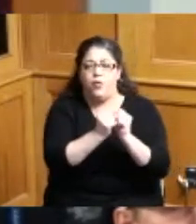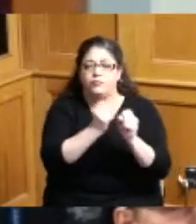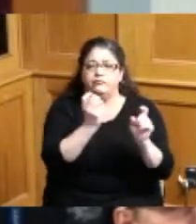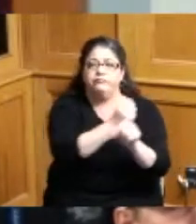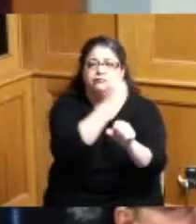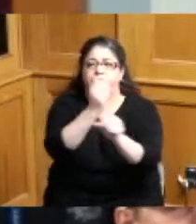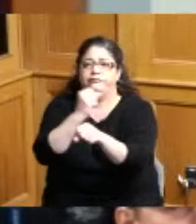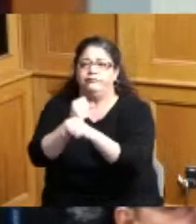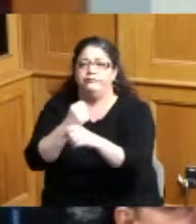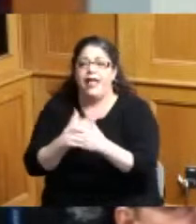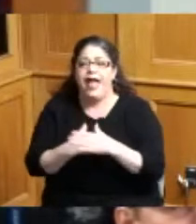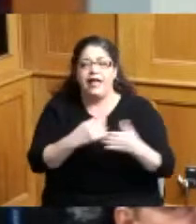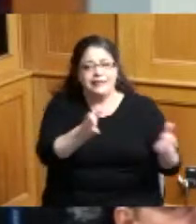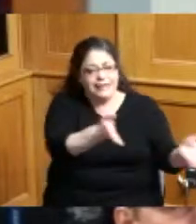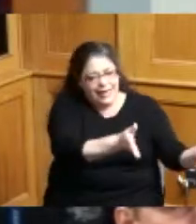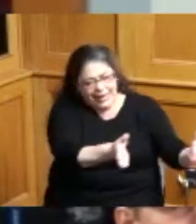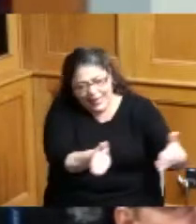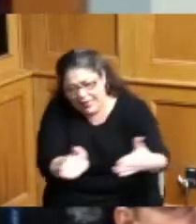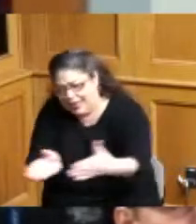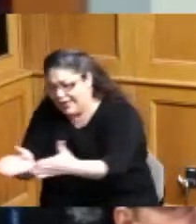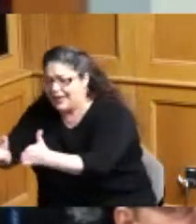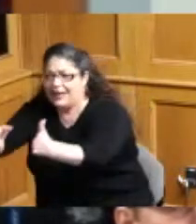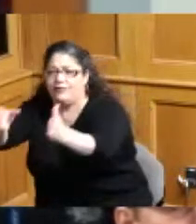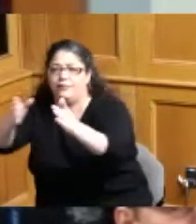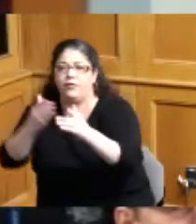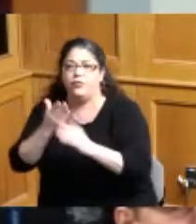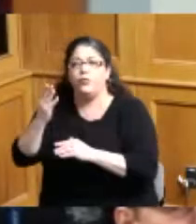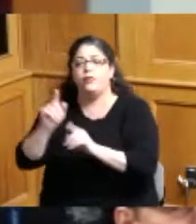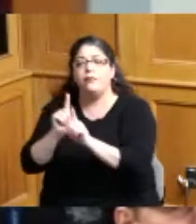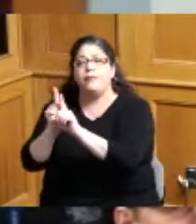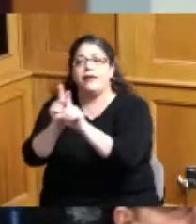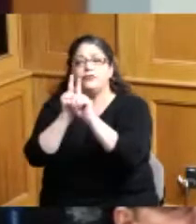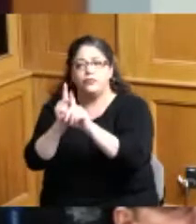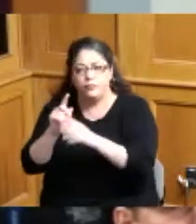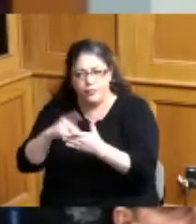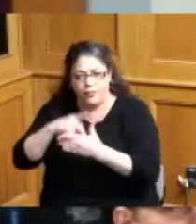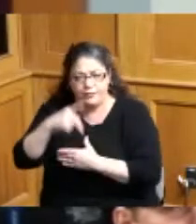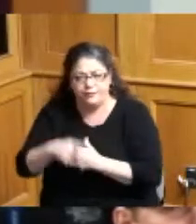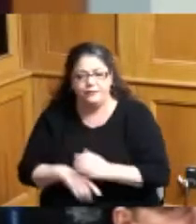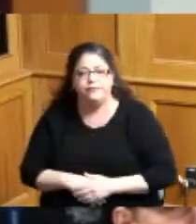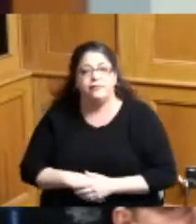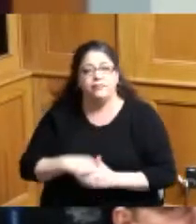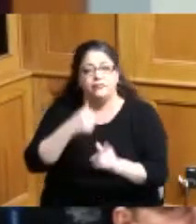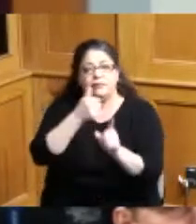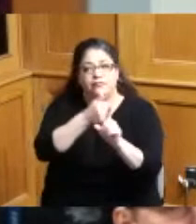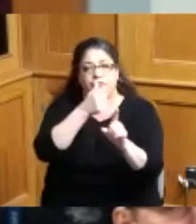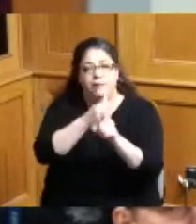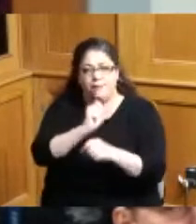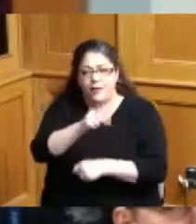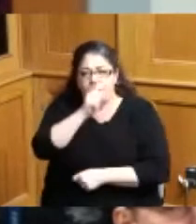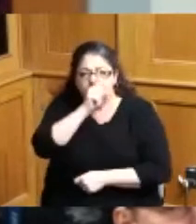them in the right direction through his mentorship program he also personally ensures that no youth